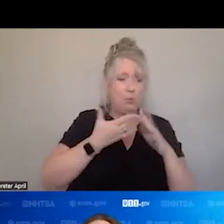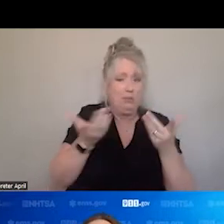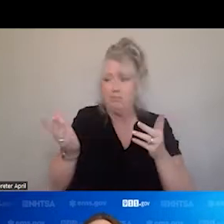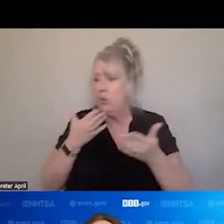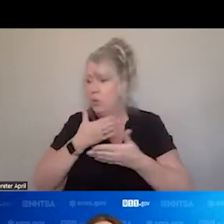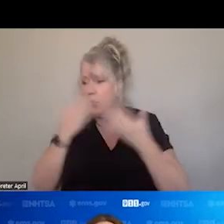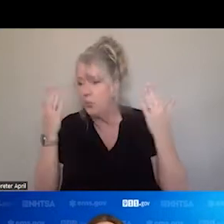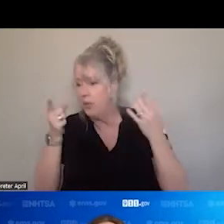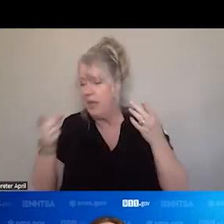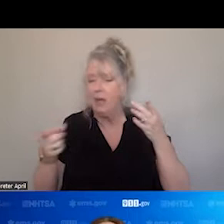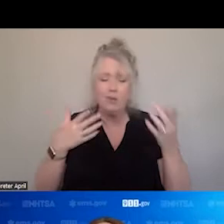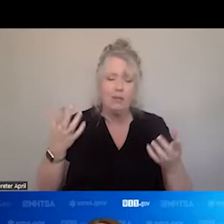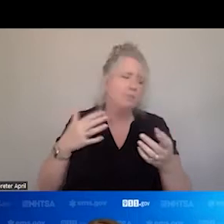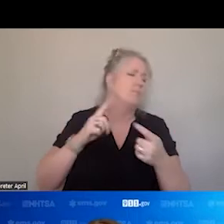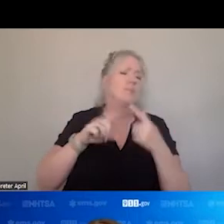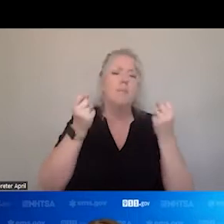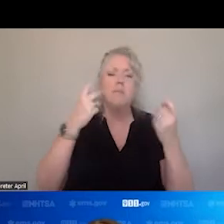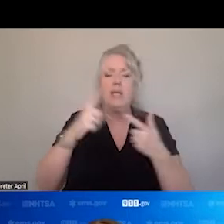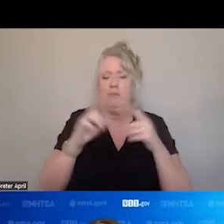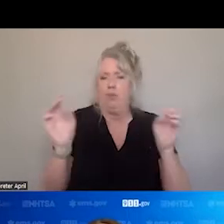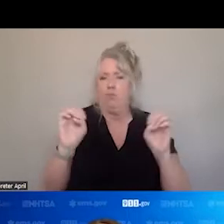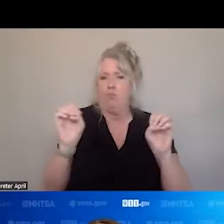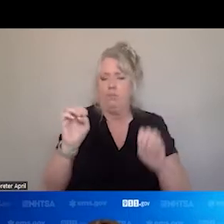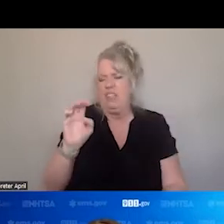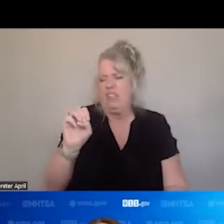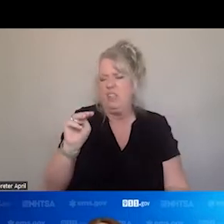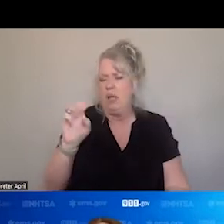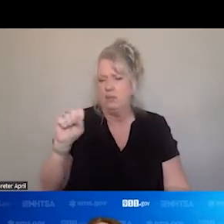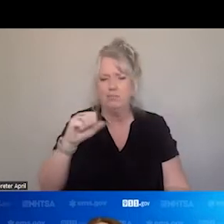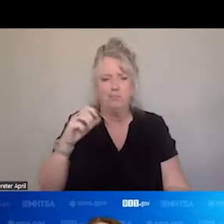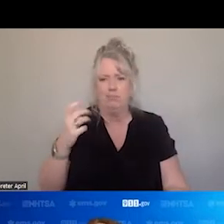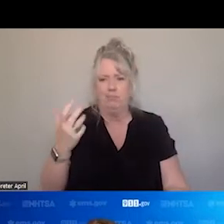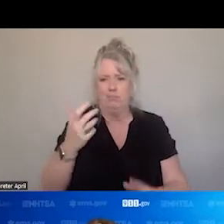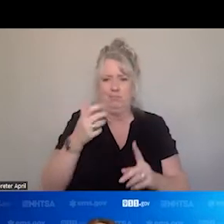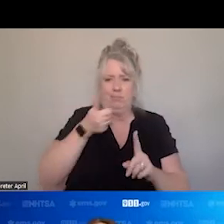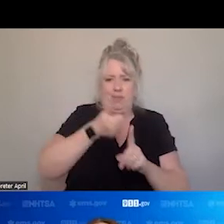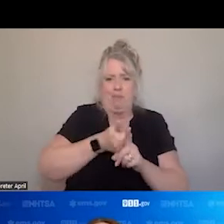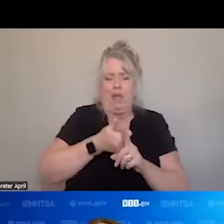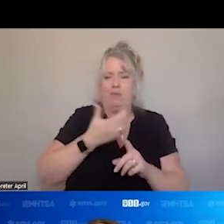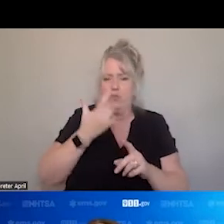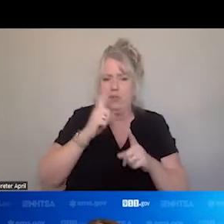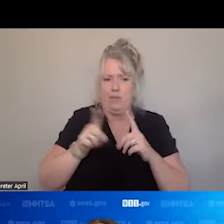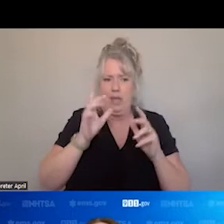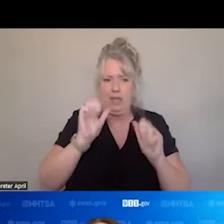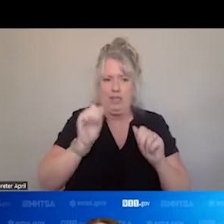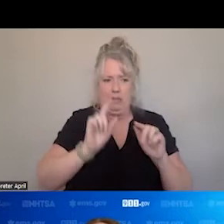OFTEN TIMES, EMERGENCY MEDICAL SERVICES ARE THAT MOBILE ENTITY THAT CAN BE SENT TO A HOME.